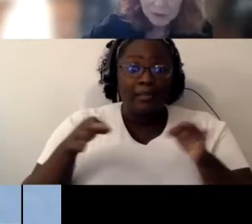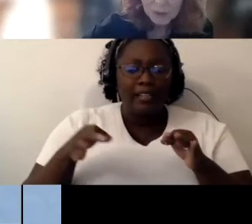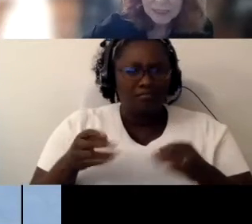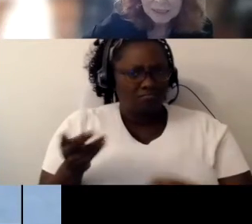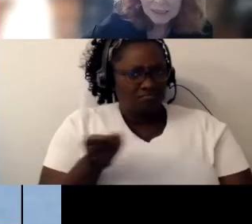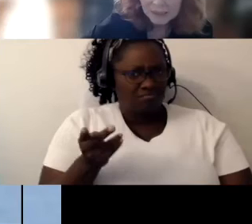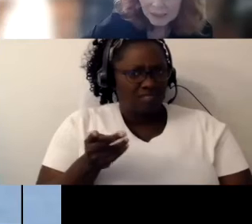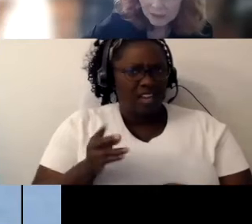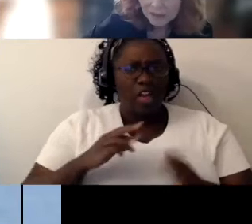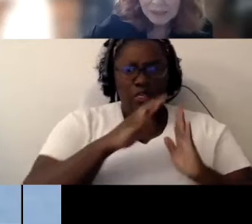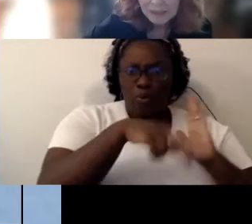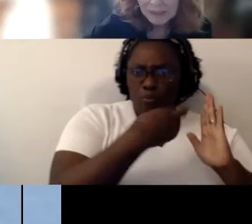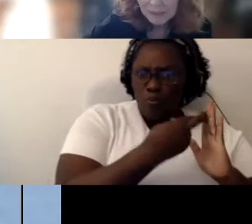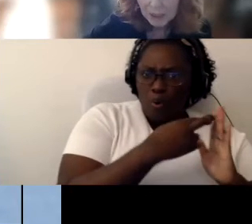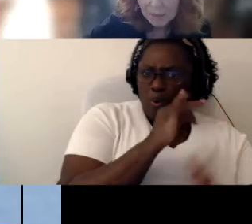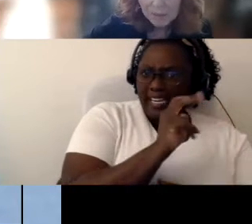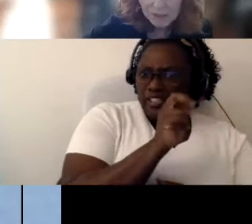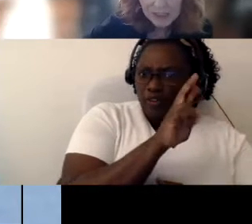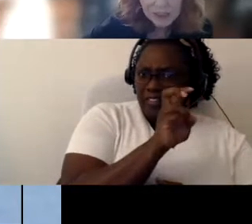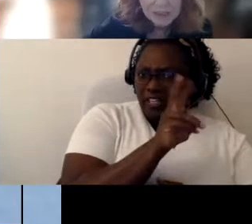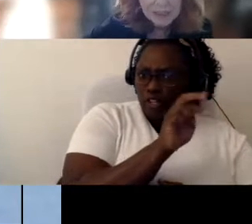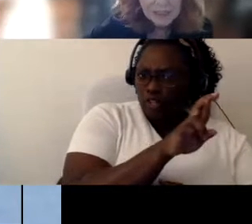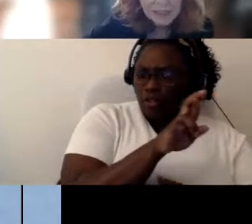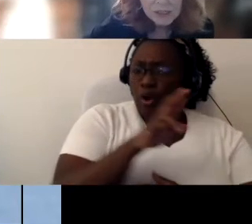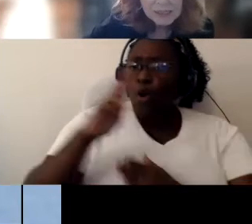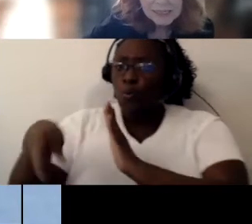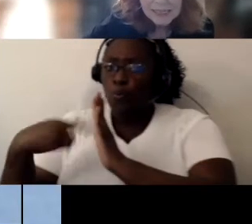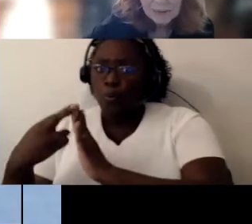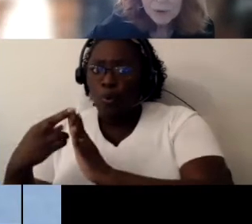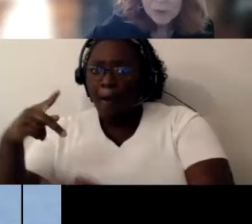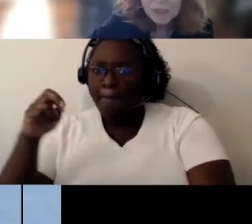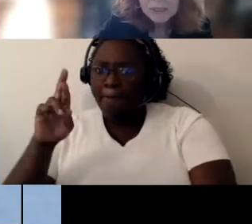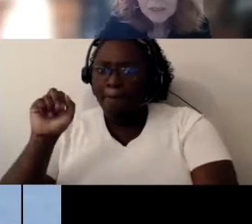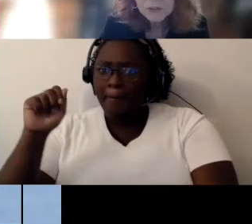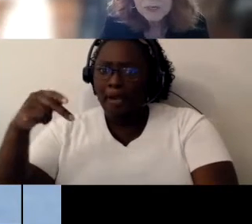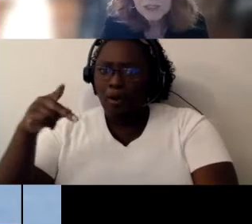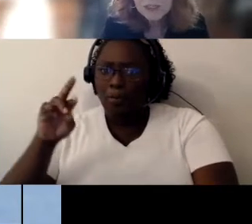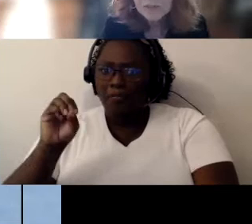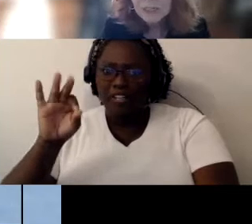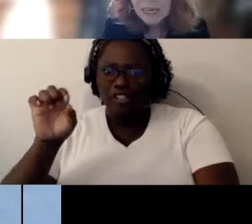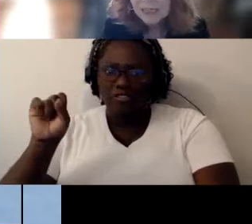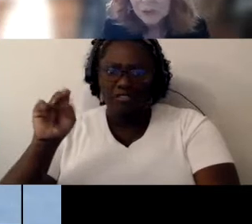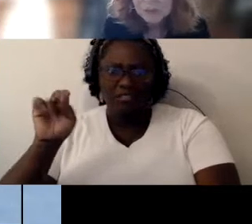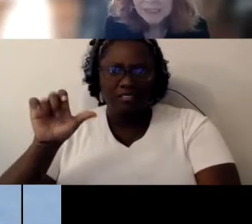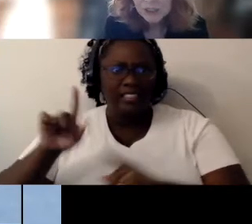the intervener and the paraprofessional. You can see they both work under the direction of the classroom teacher,